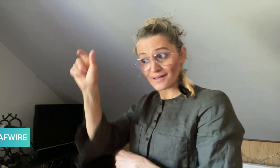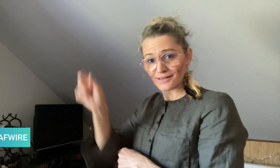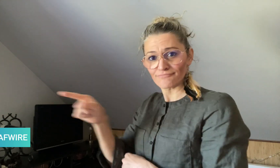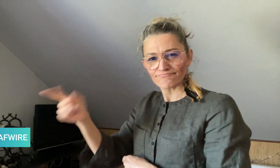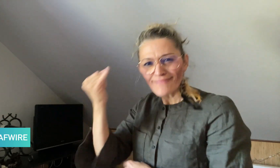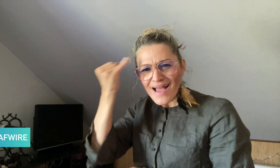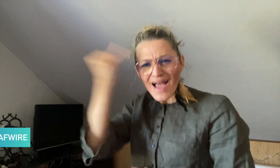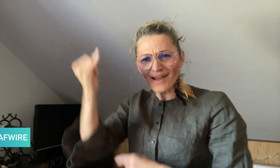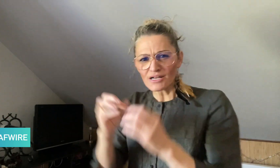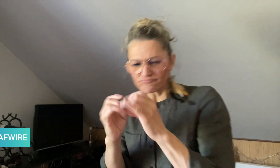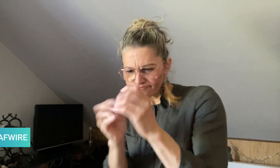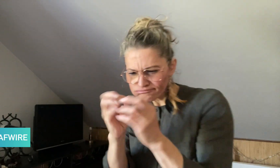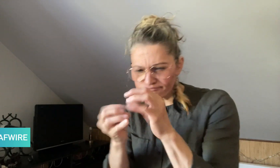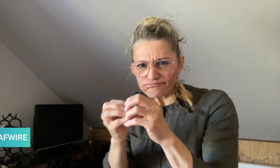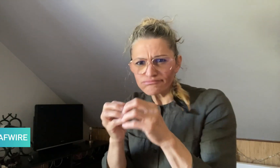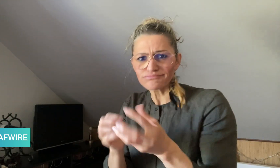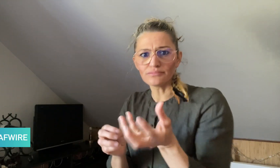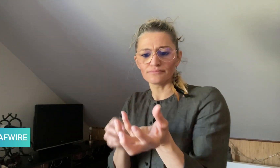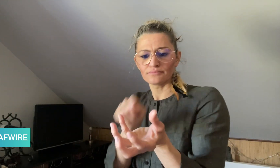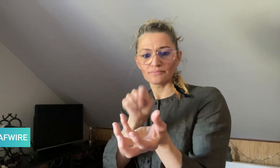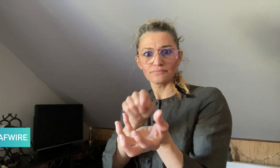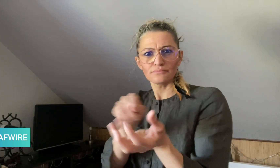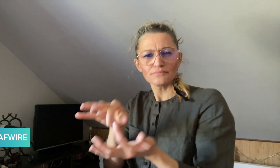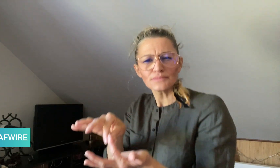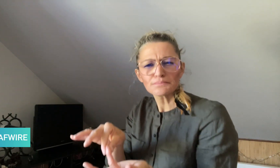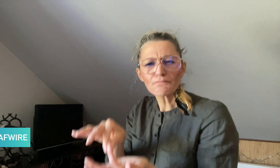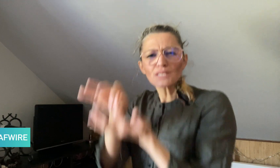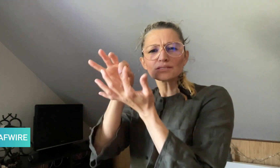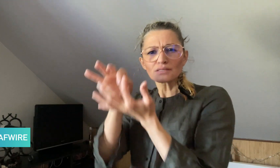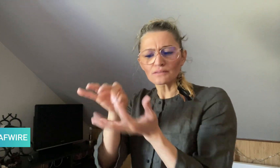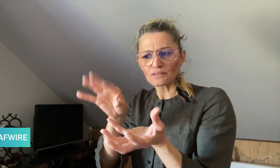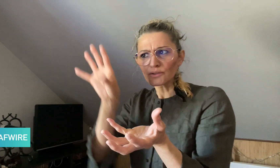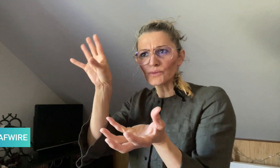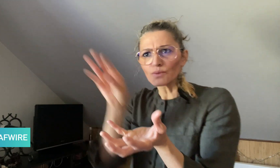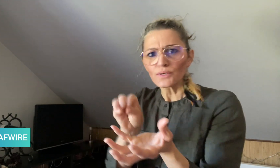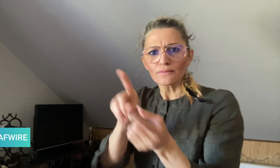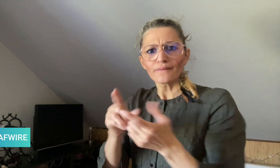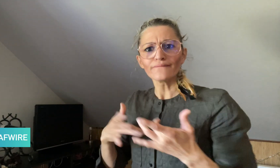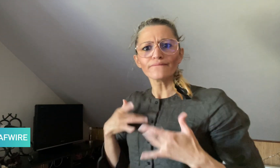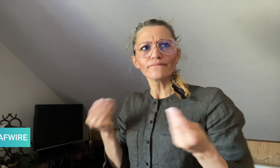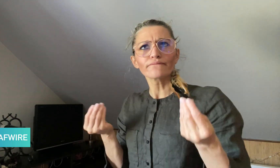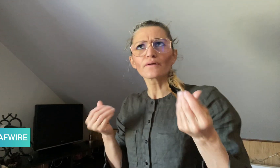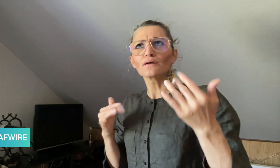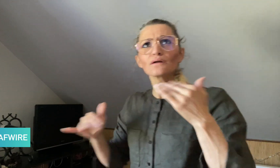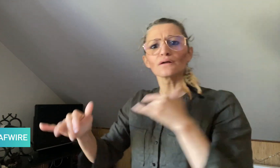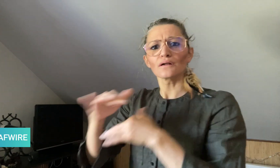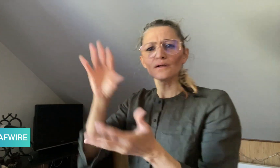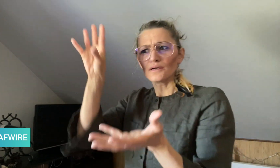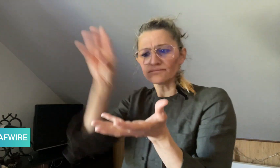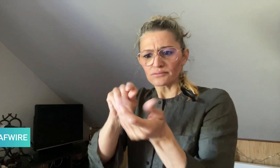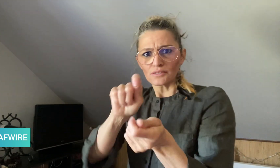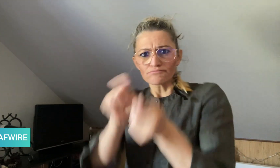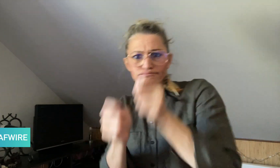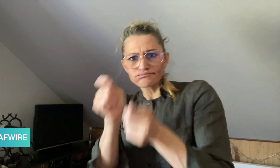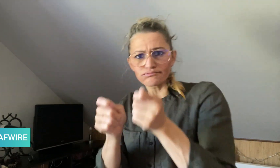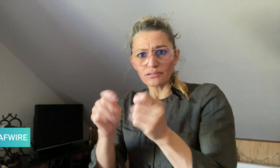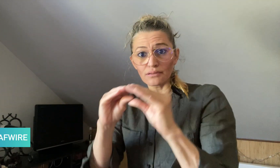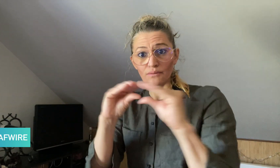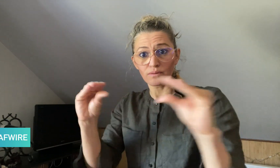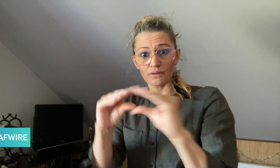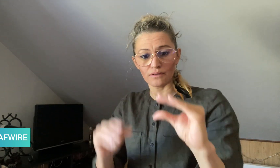sends sound frequencies to a device inside the car that